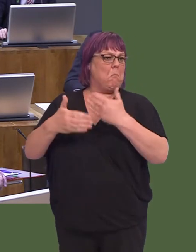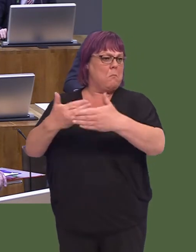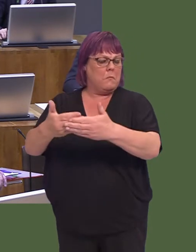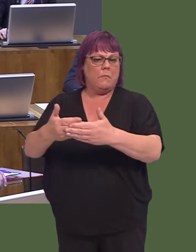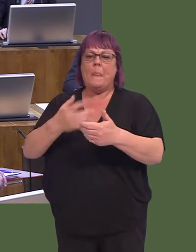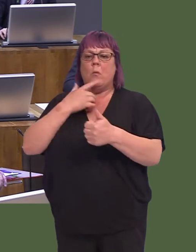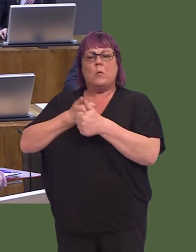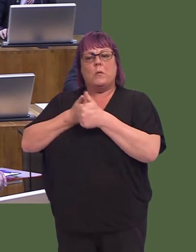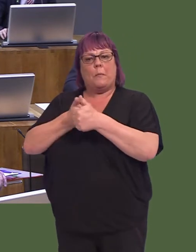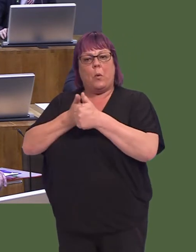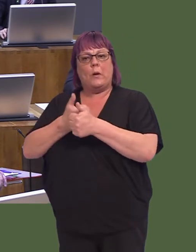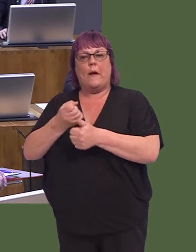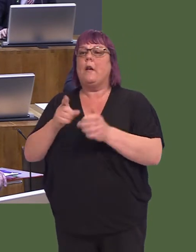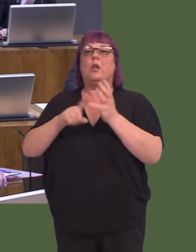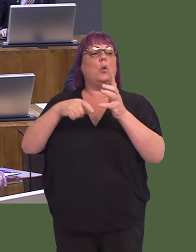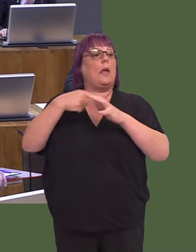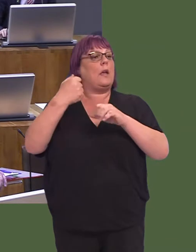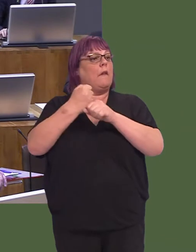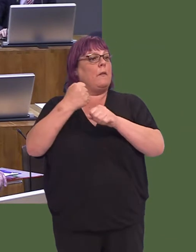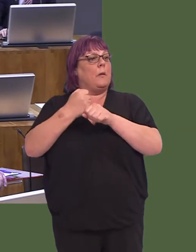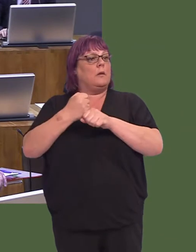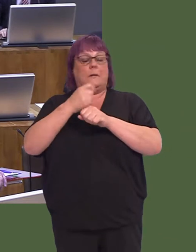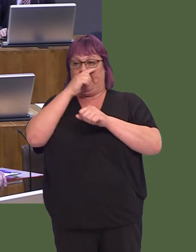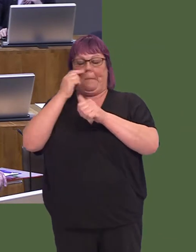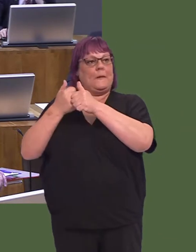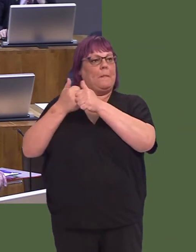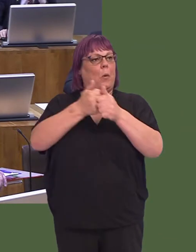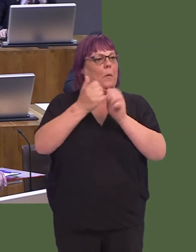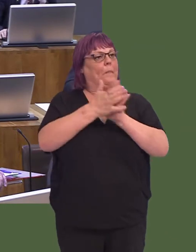important that, with our support and with the support of the UK Government, local authorities